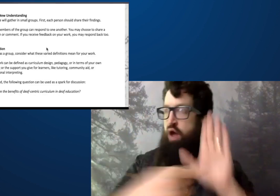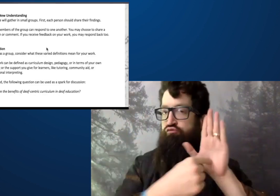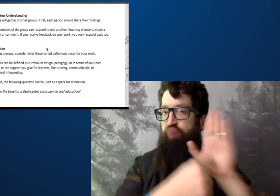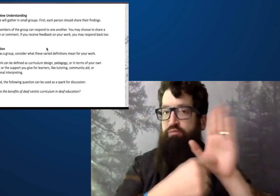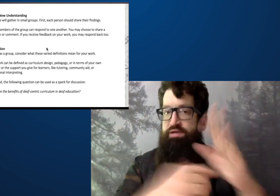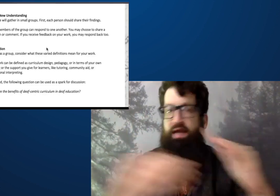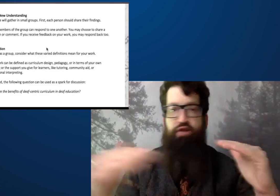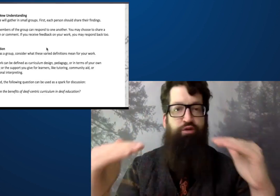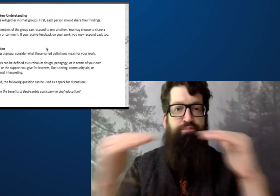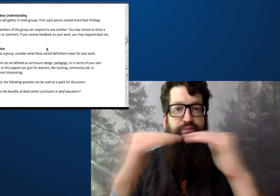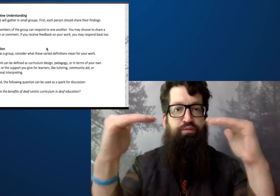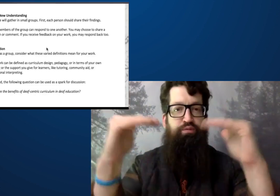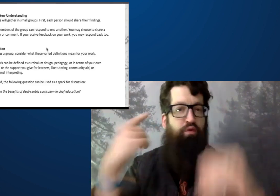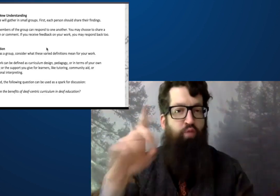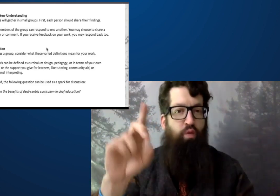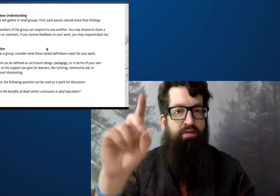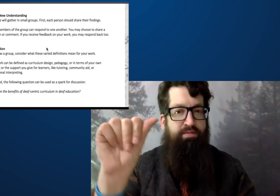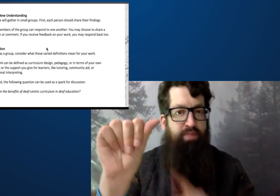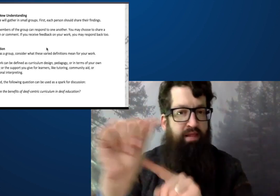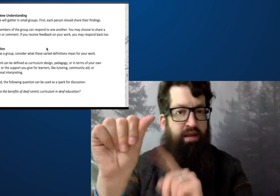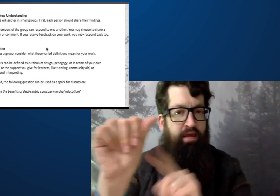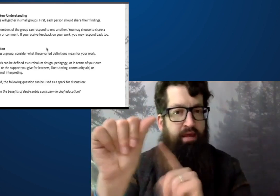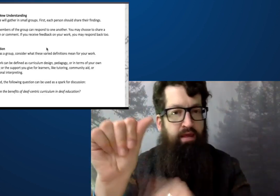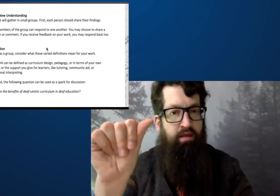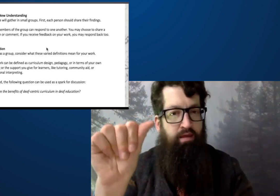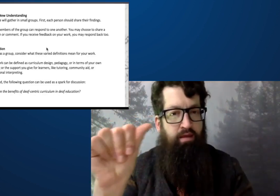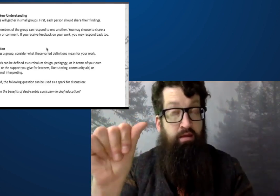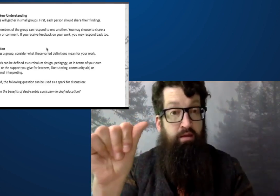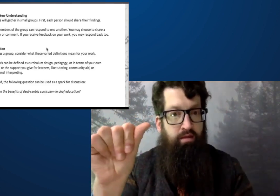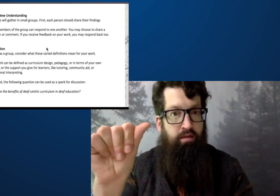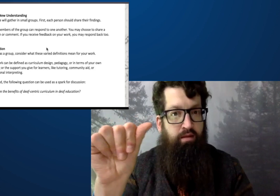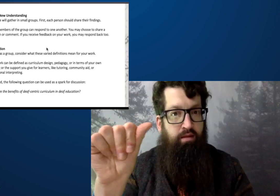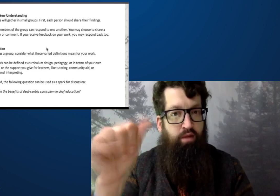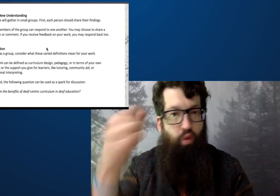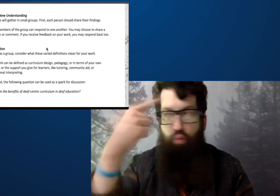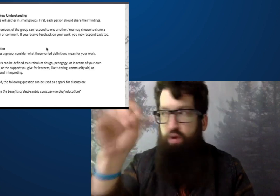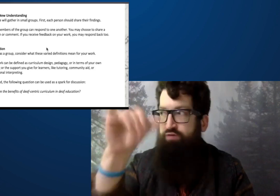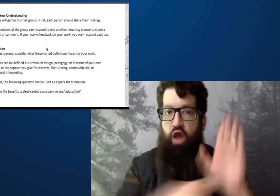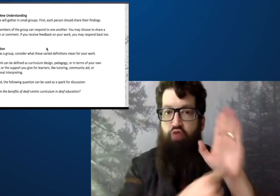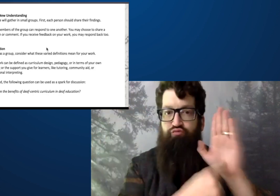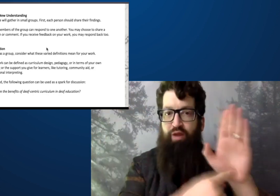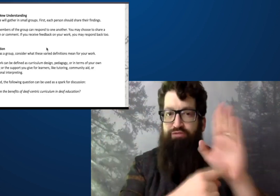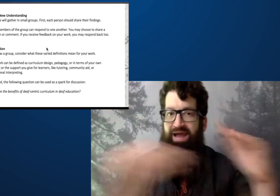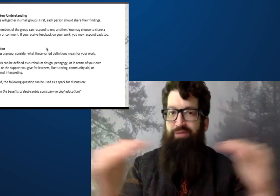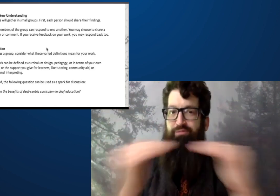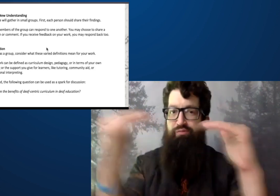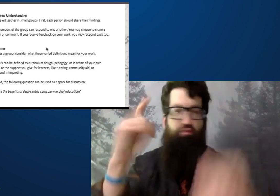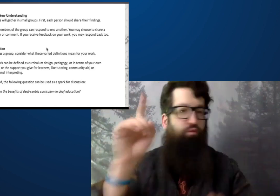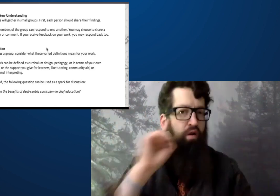But where's that equal representation for disability?